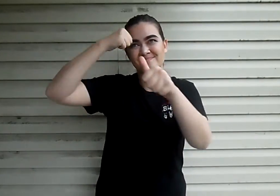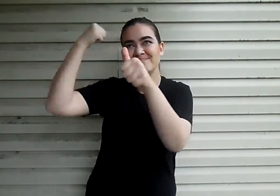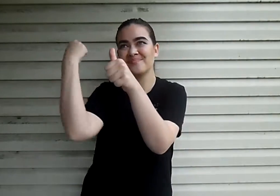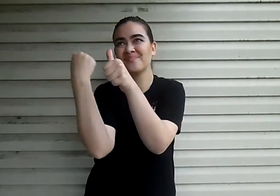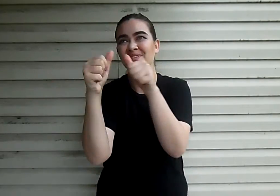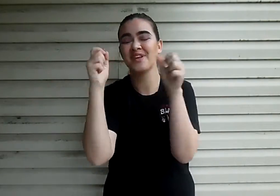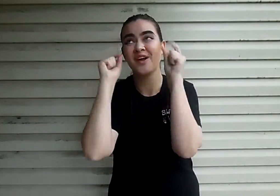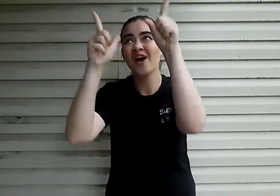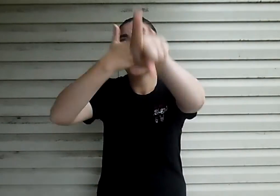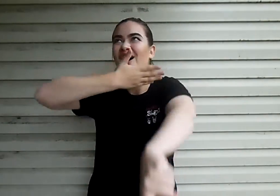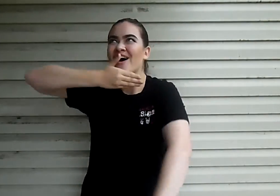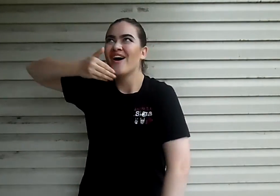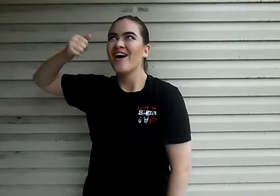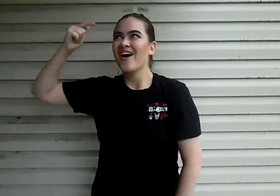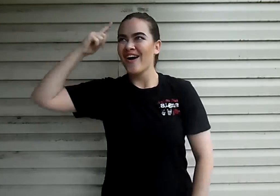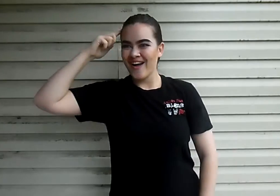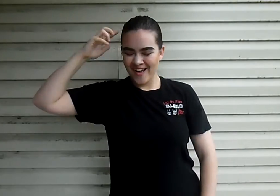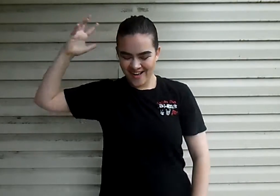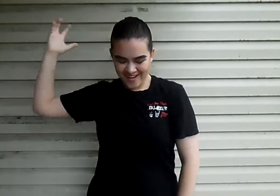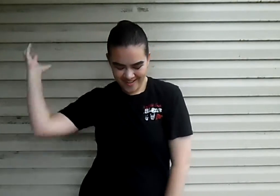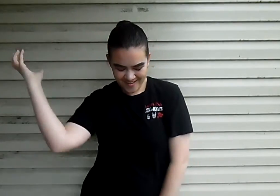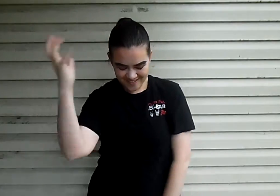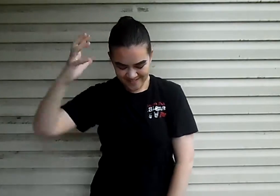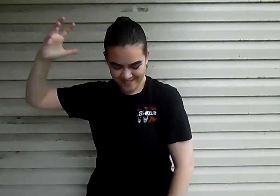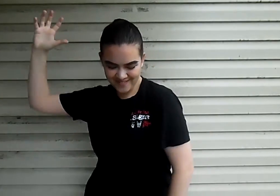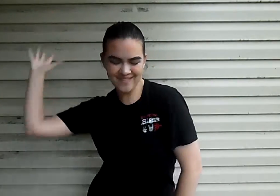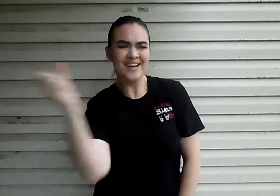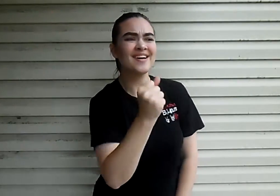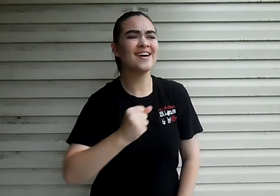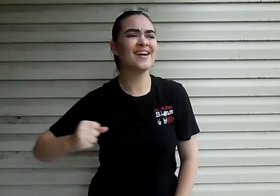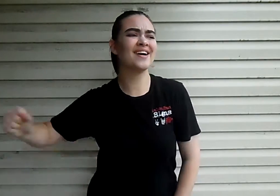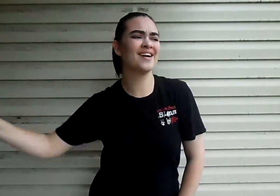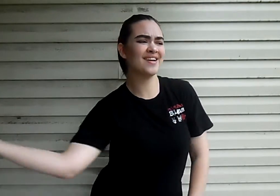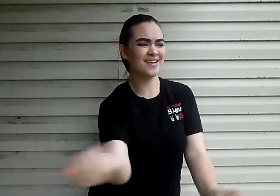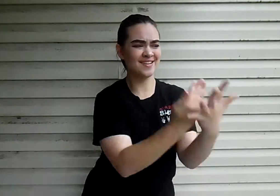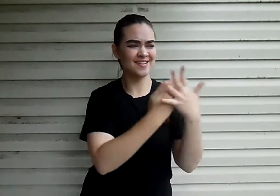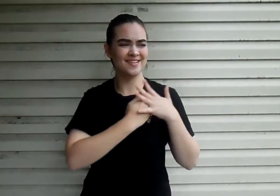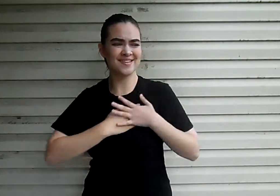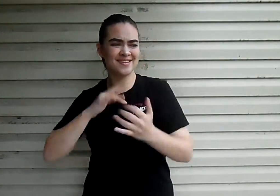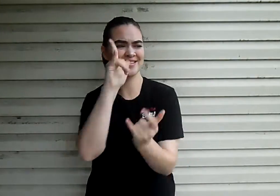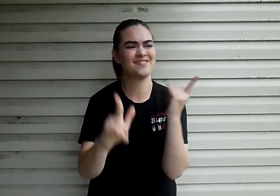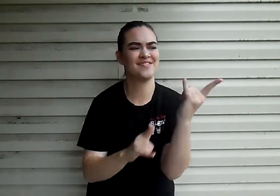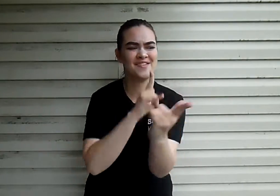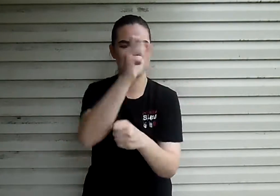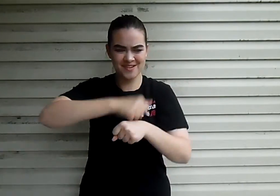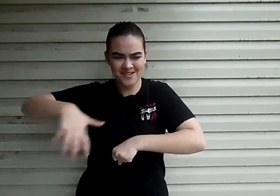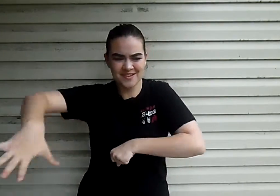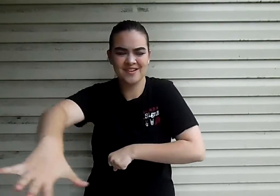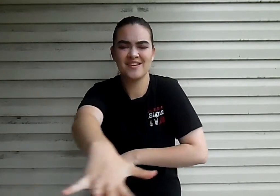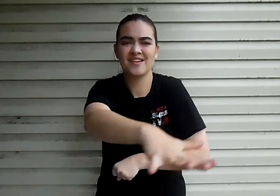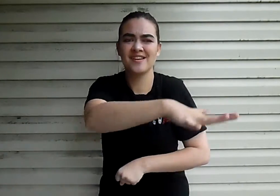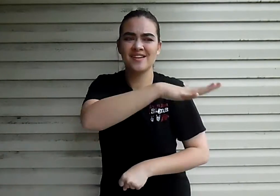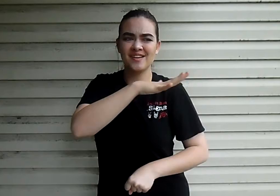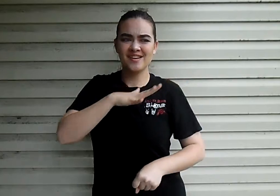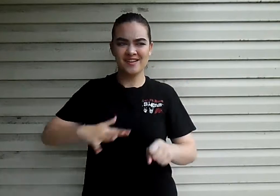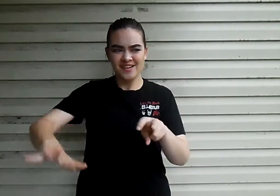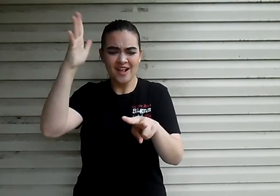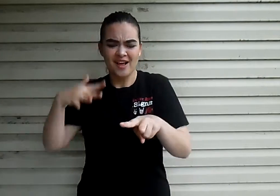And wake up with the fondest memories We made love by the ocean